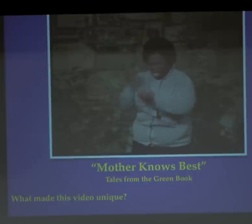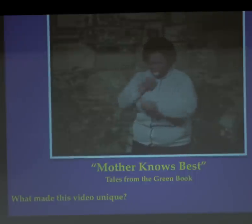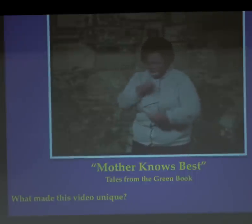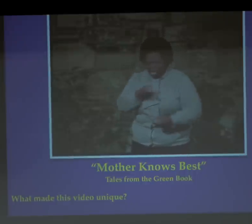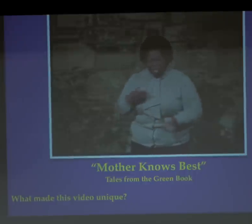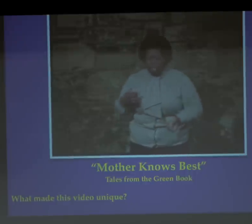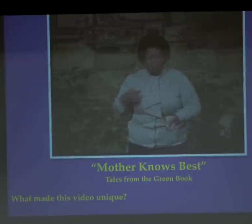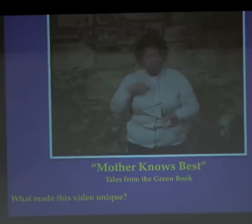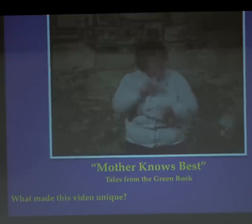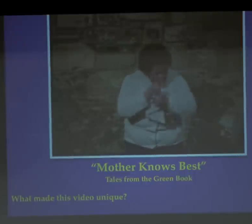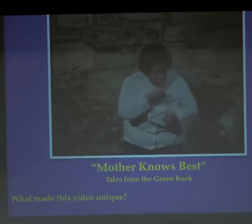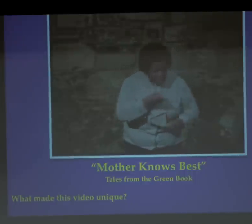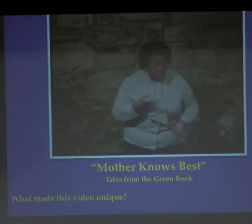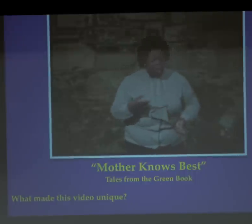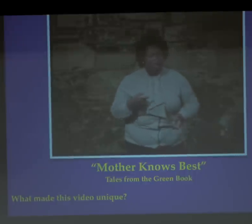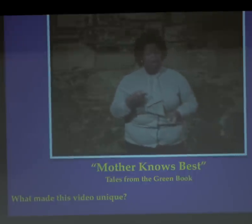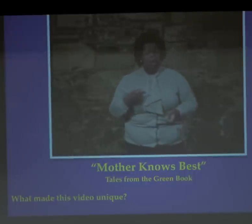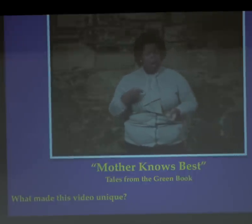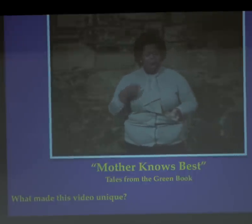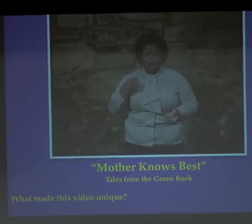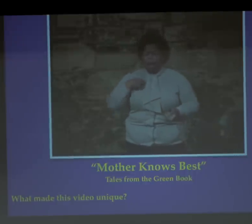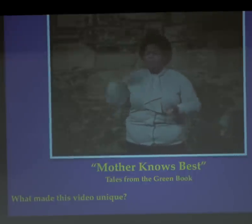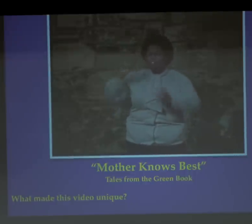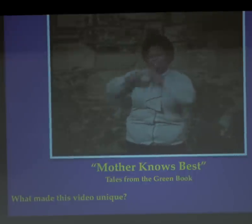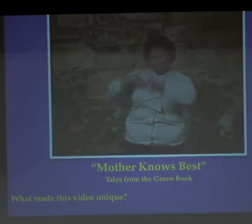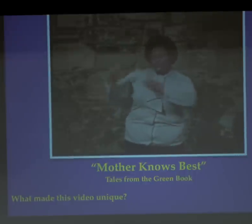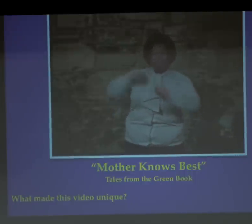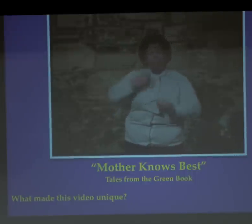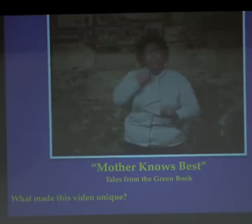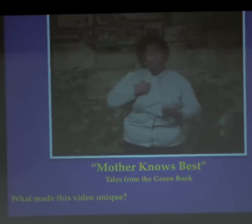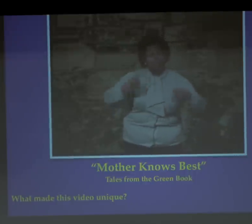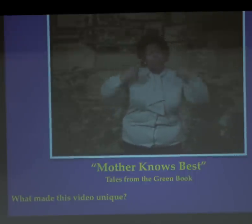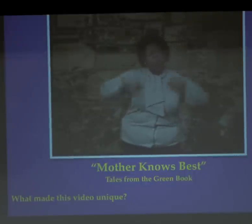You're flat chested?" And she said, "I wanted to try it out to see how it felt.